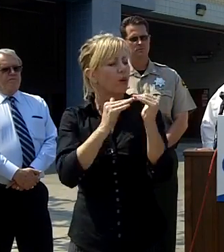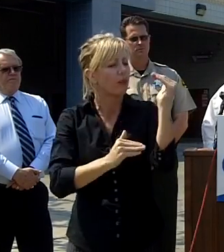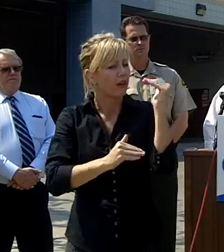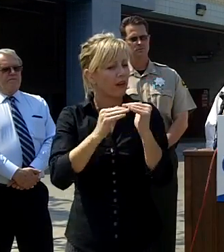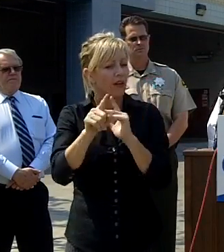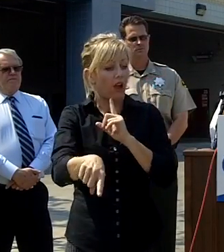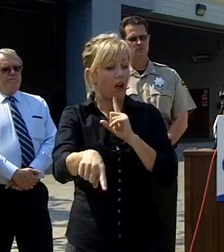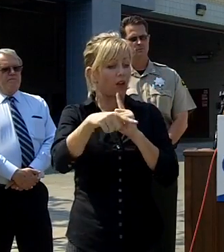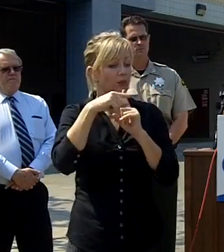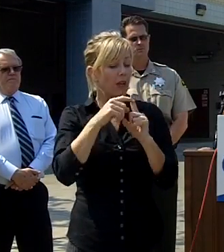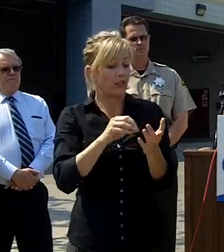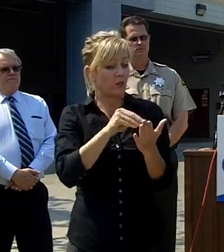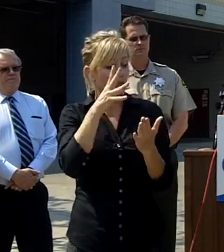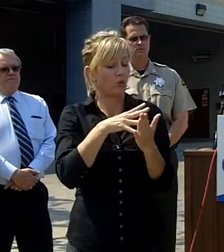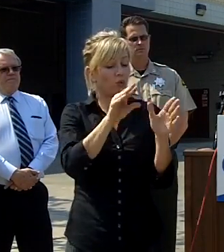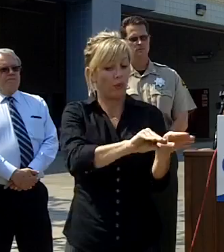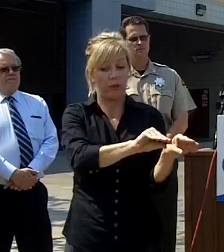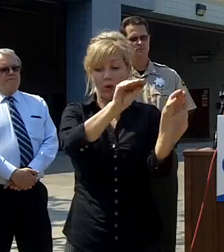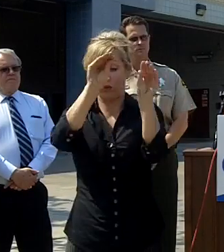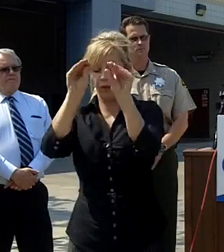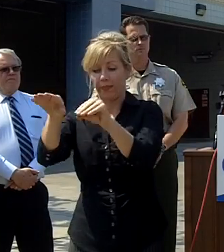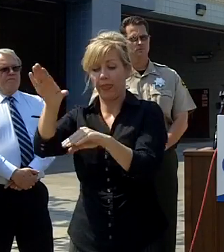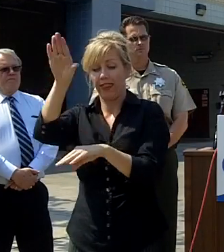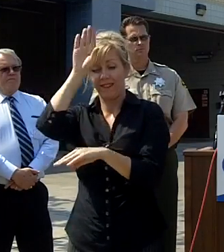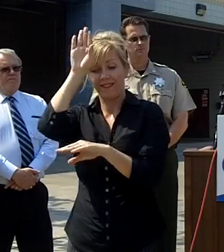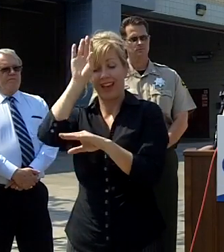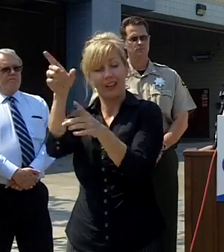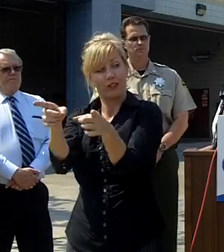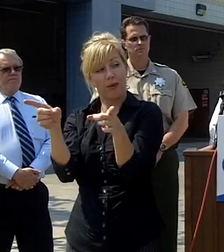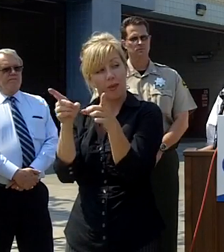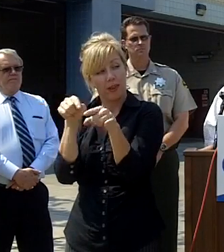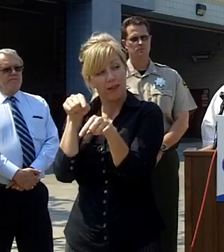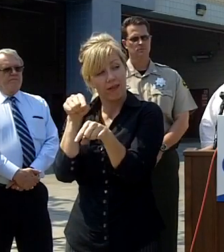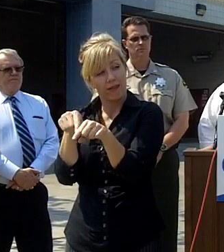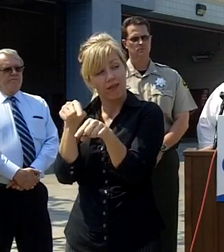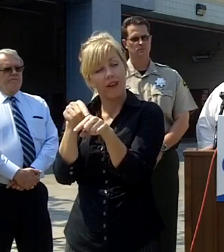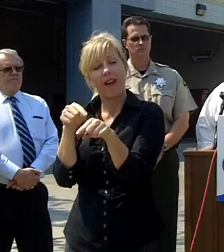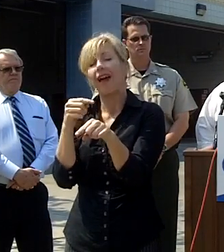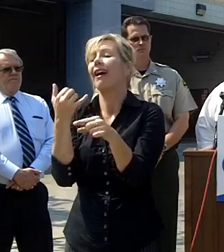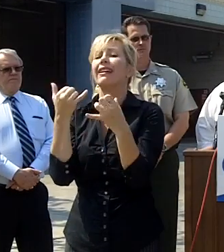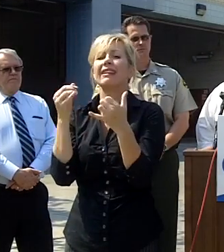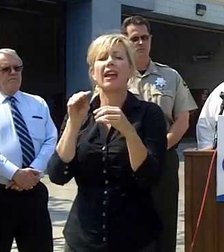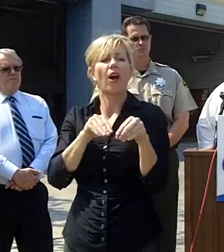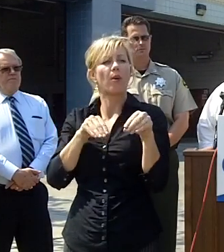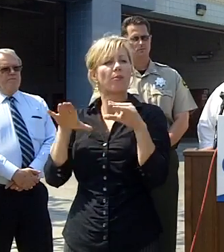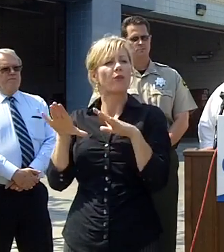station and now the remaining students have been relocated at the La Costa omni resort so if there